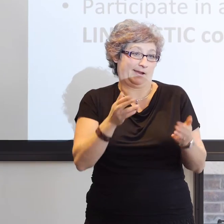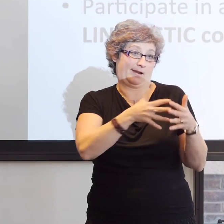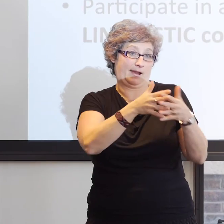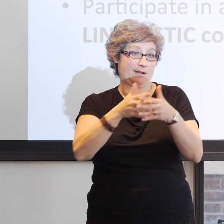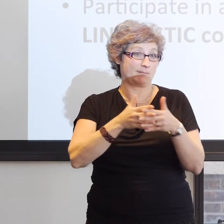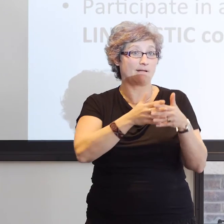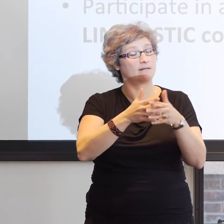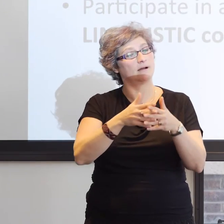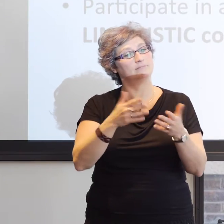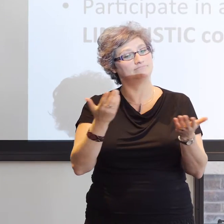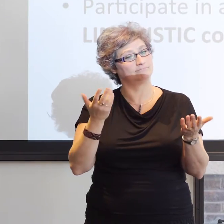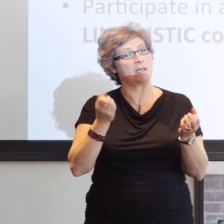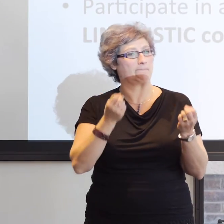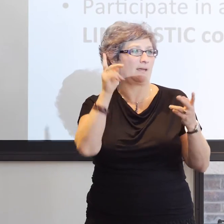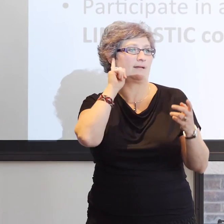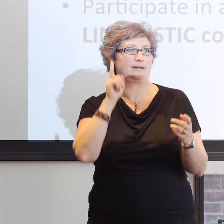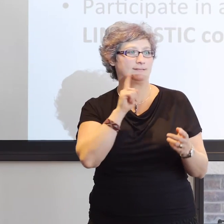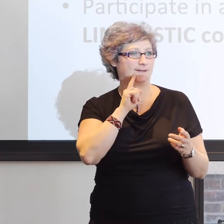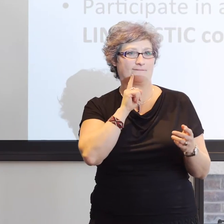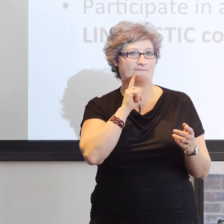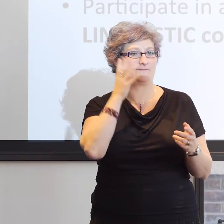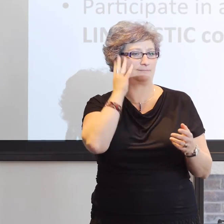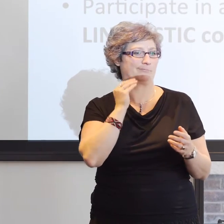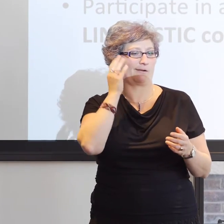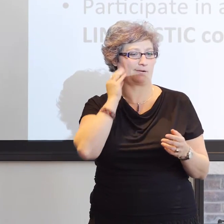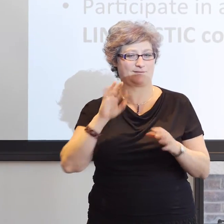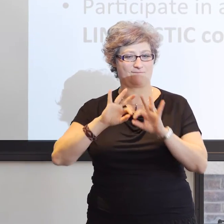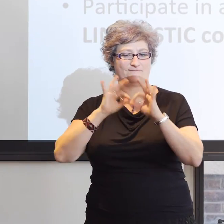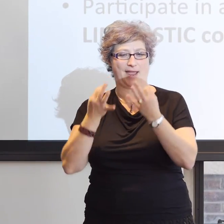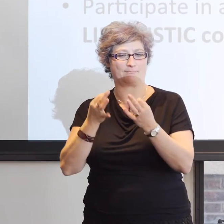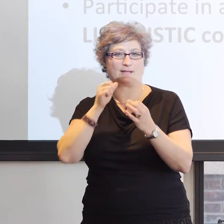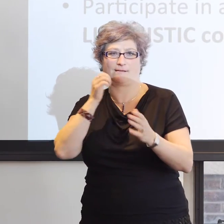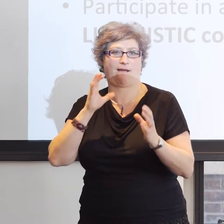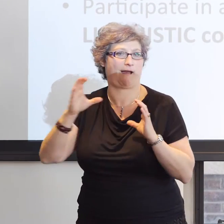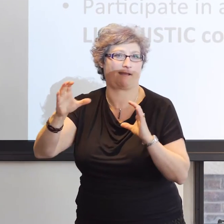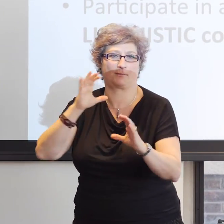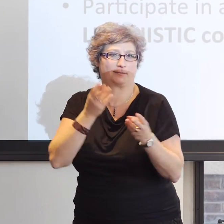And I want to be clear here that I am not a homesigner. I am not a family member of a homesigner